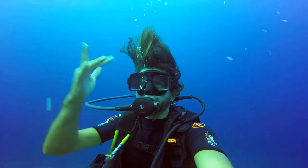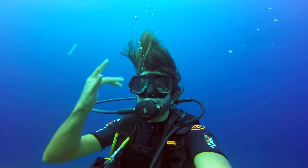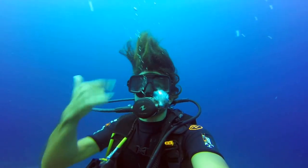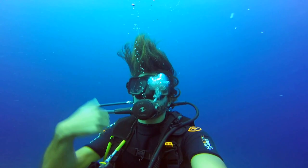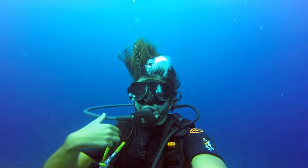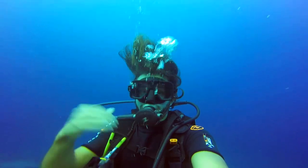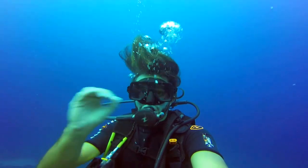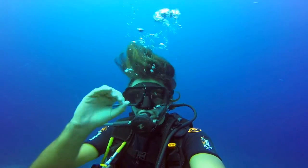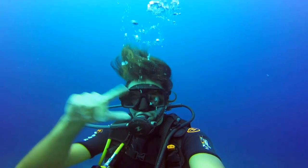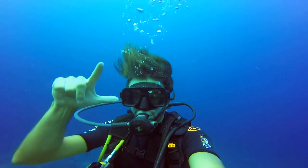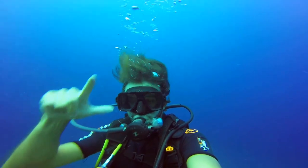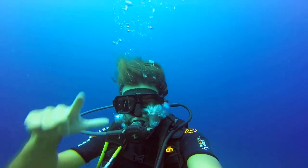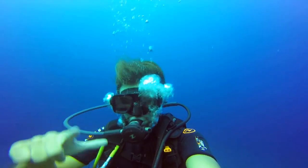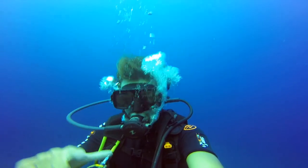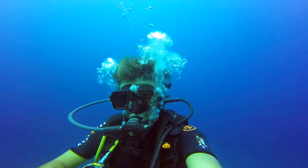We have to go back up as my oxygen is low.